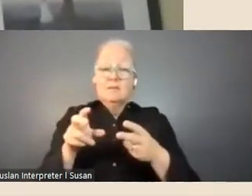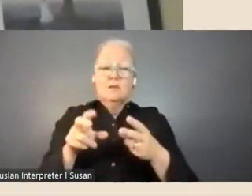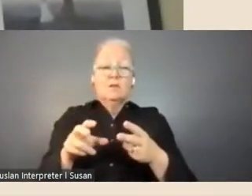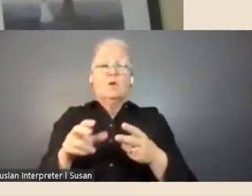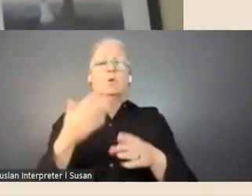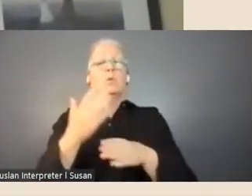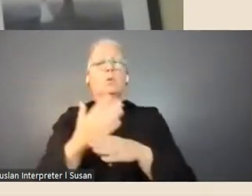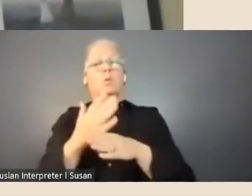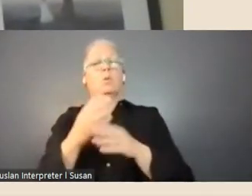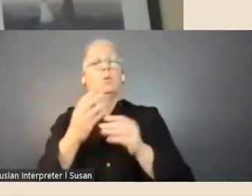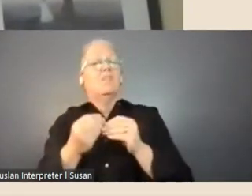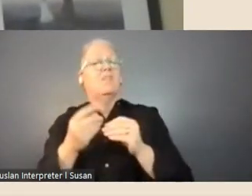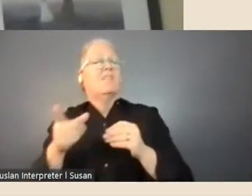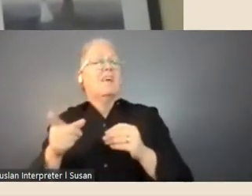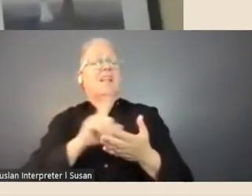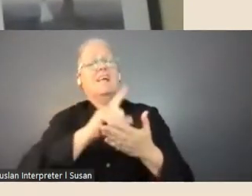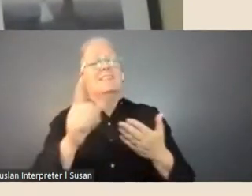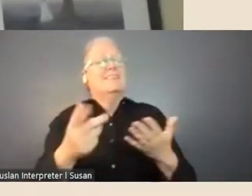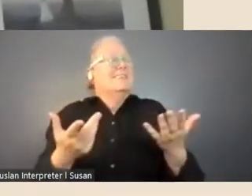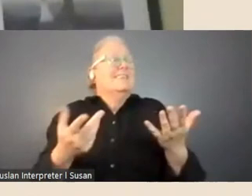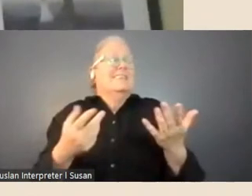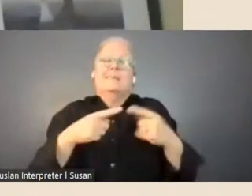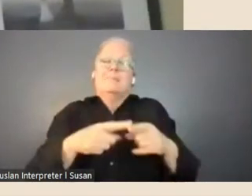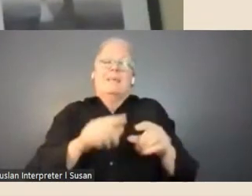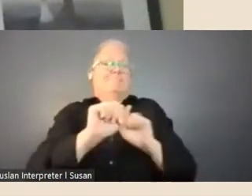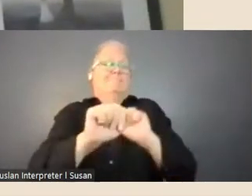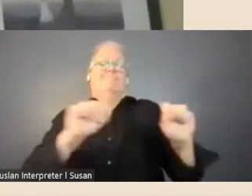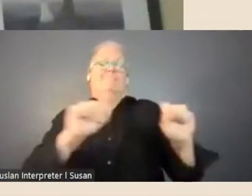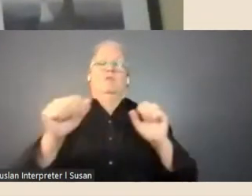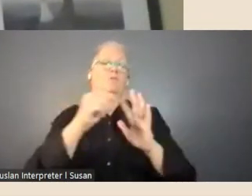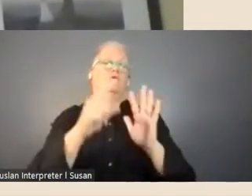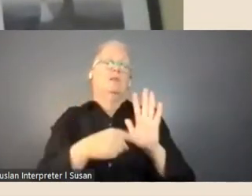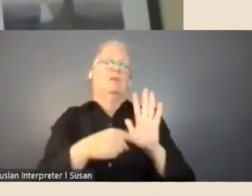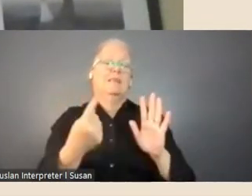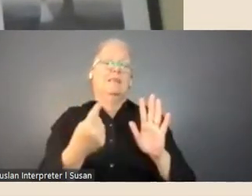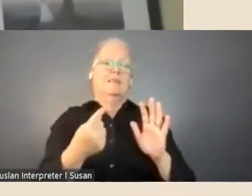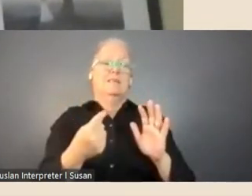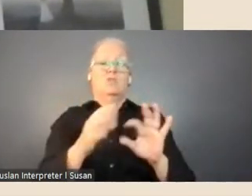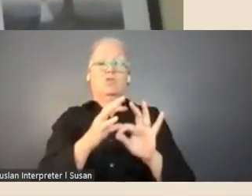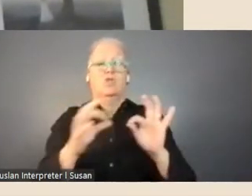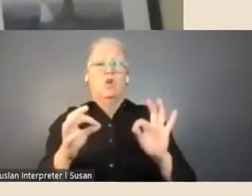it'll depend project to project. So there's no hard and fast rule but yeah, certainly there's